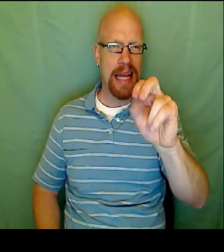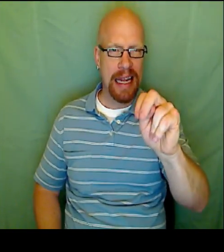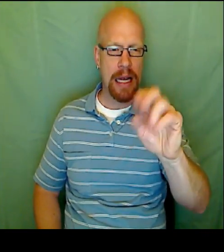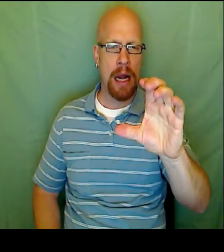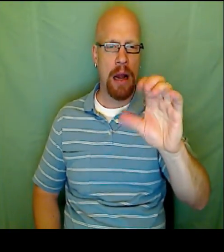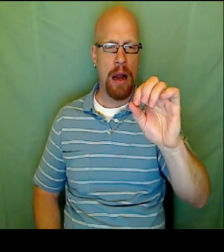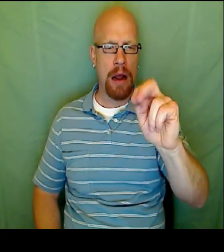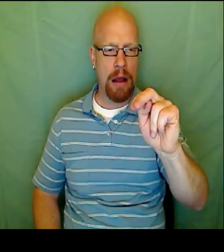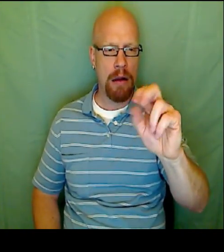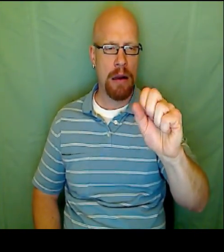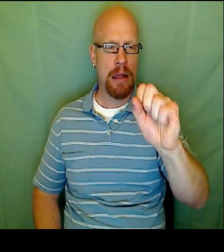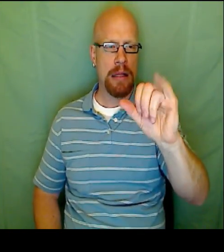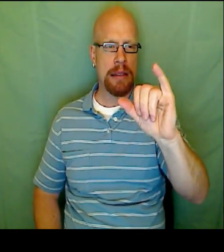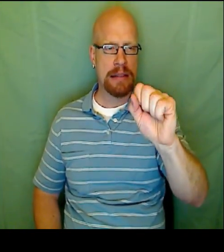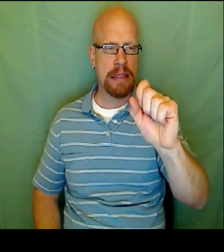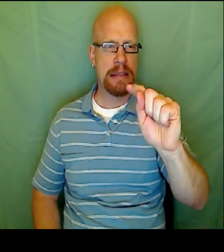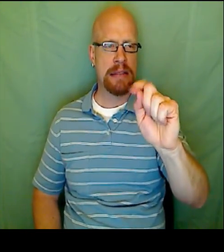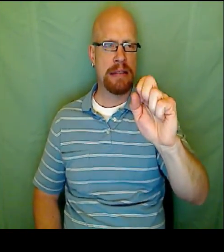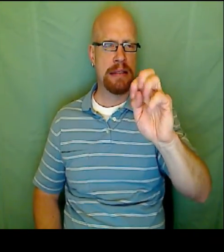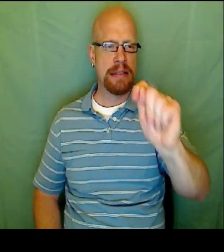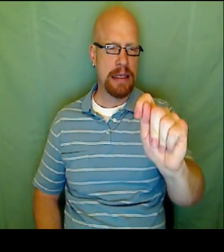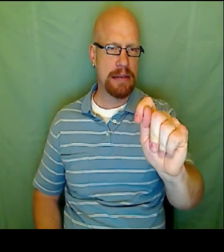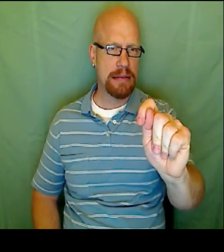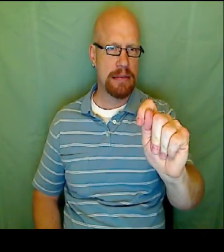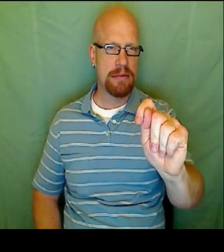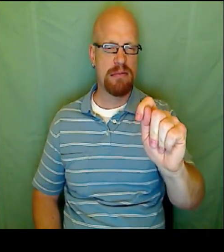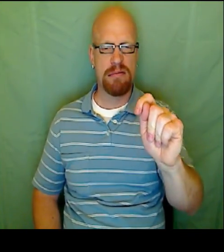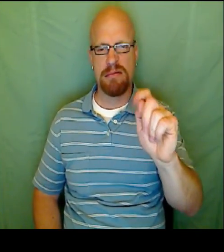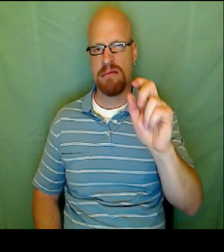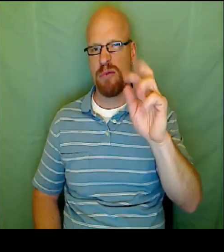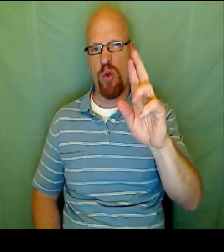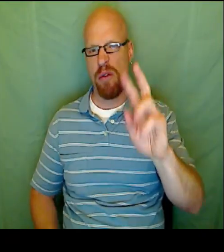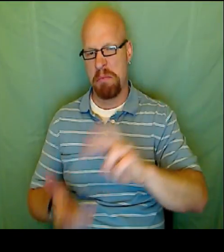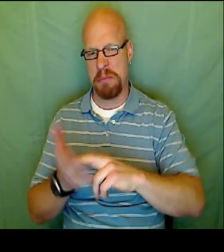This system is what we would call inconsistent.